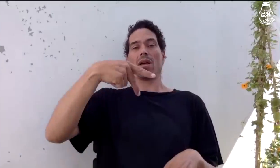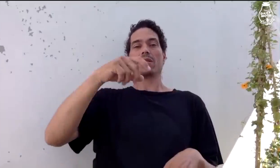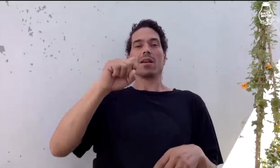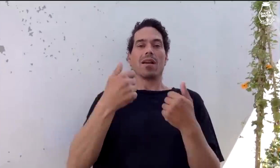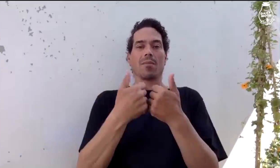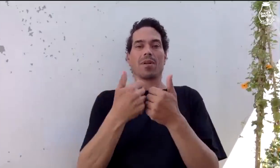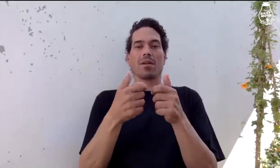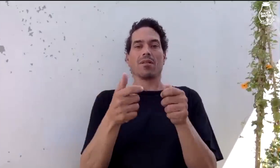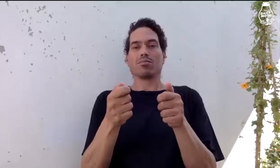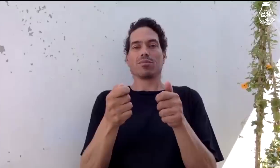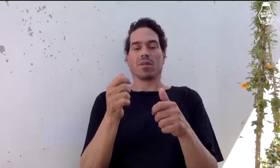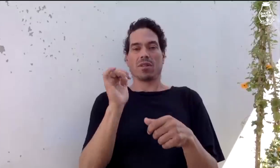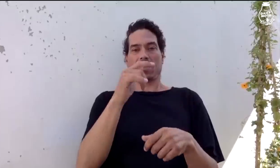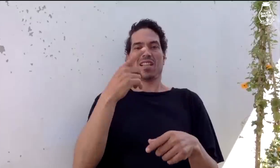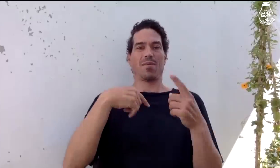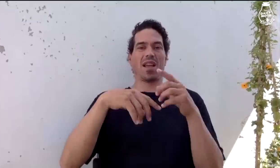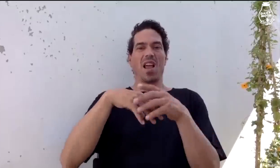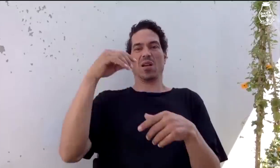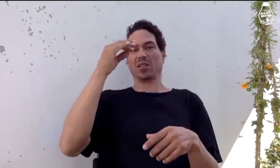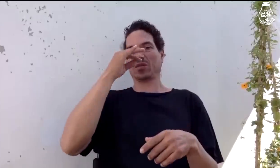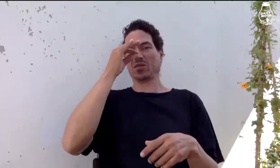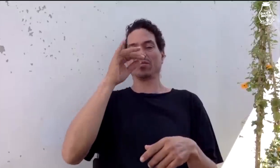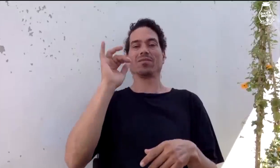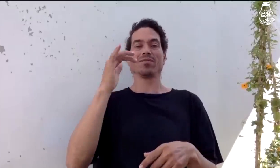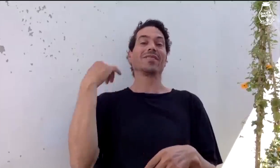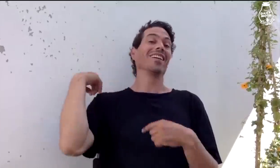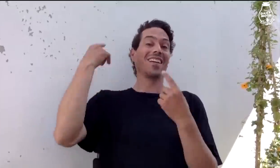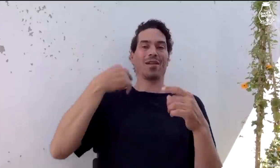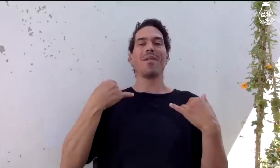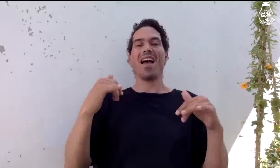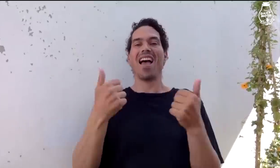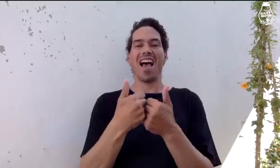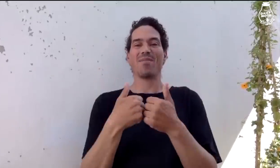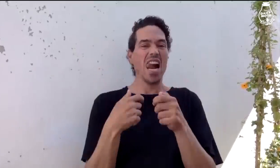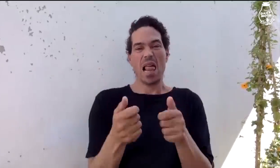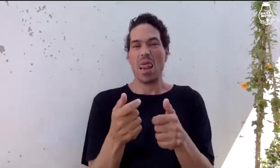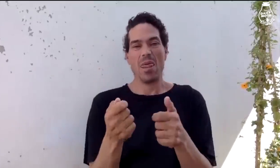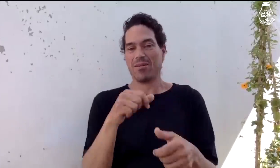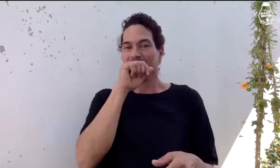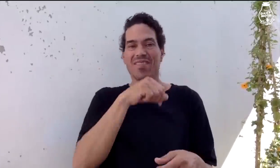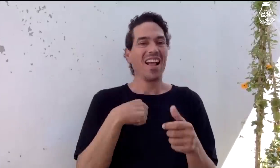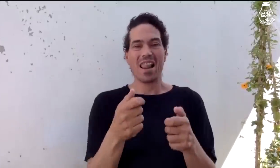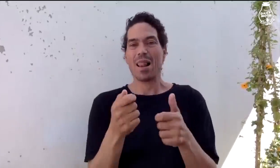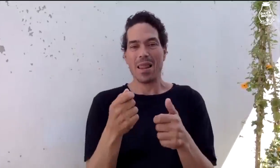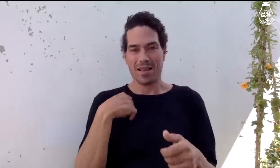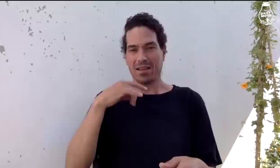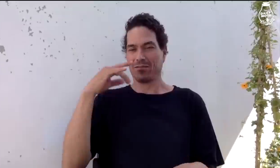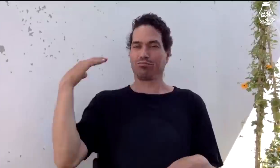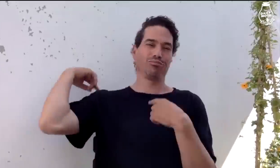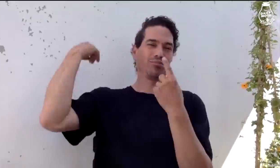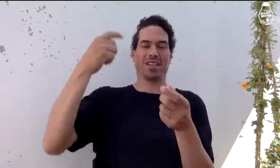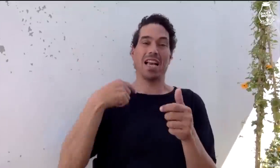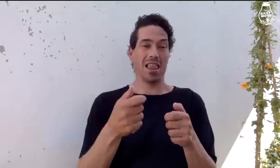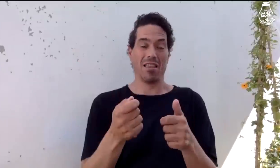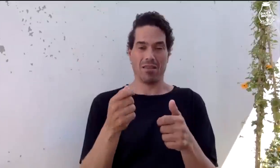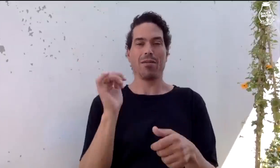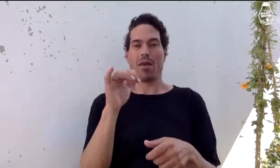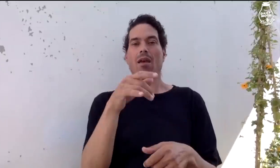Tony Hawk Pro Skater is a video game that's coming out soon. I've always loved the game, I love gaming.